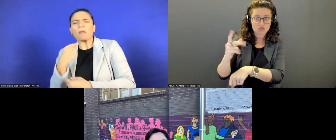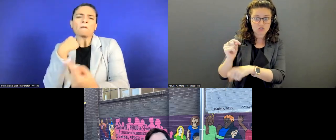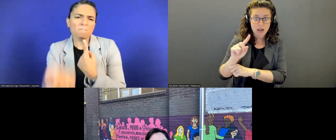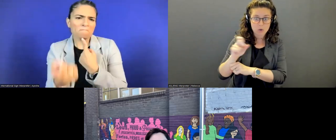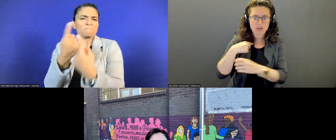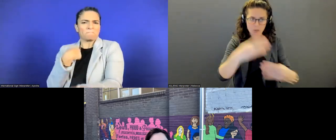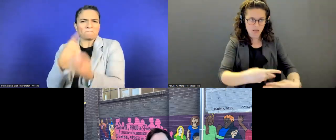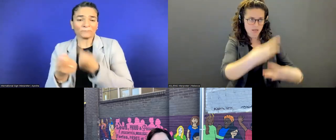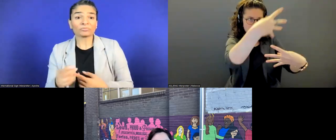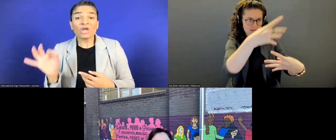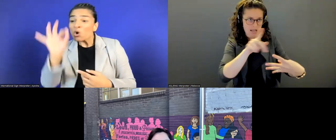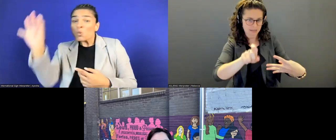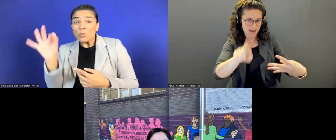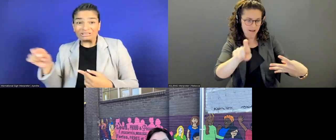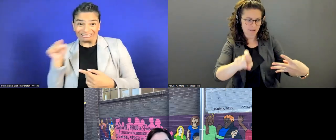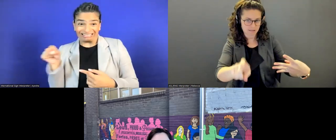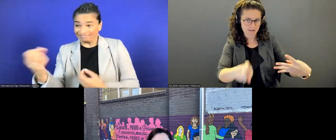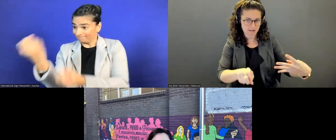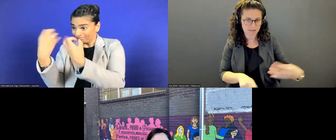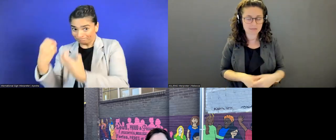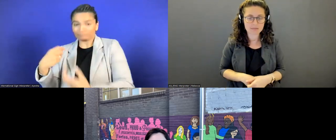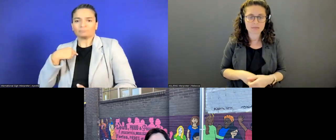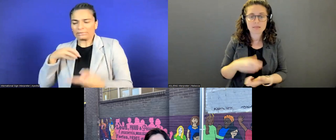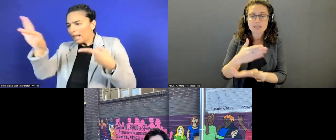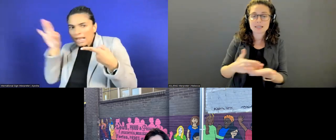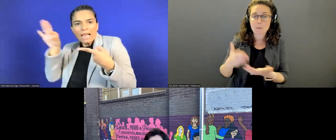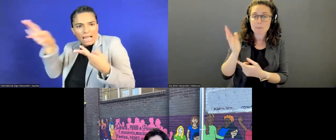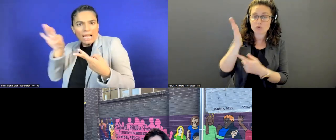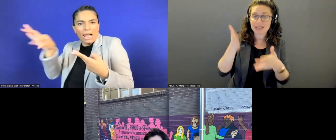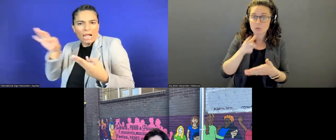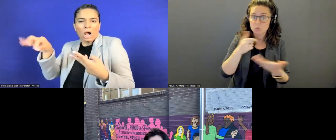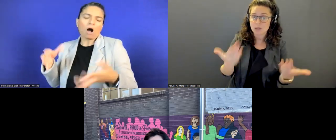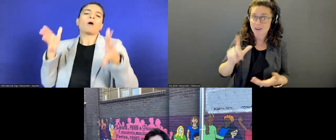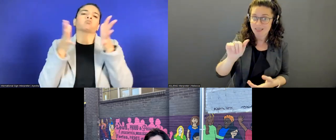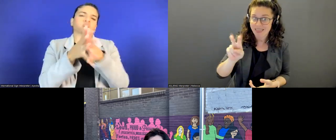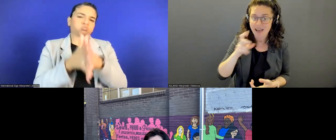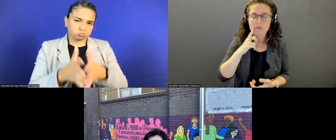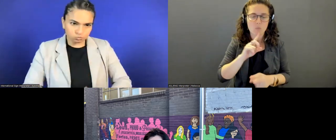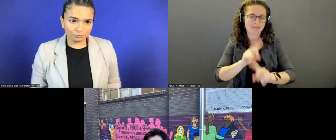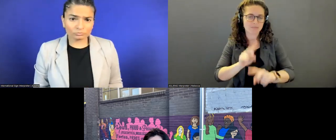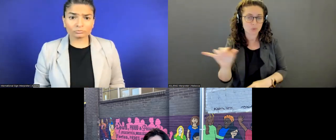from some of those presenters who are here today.